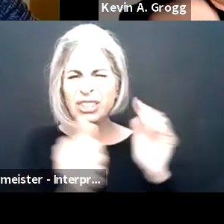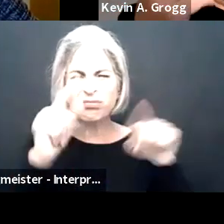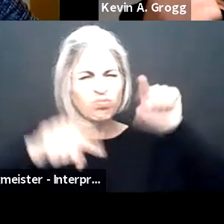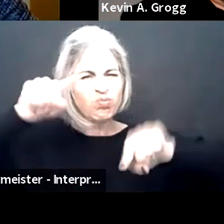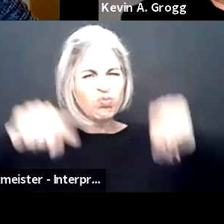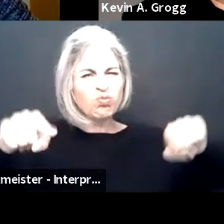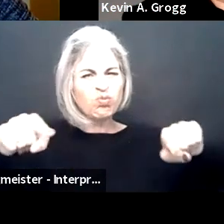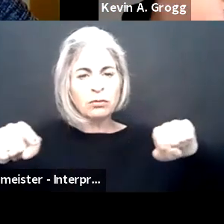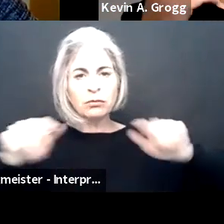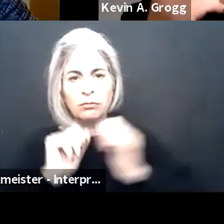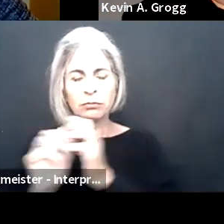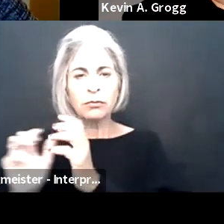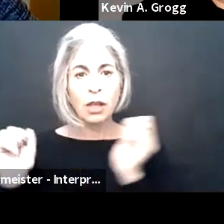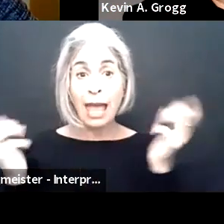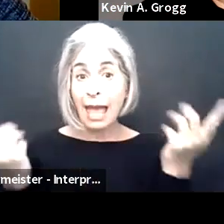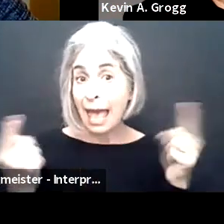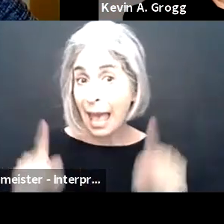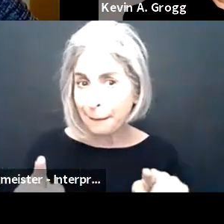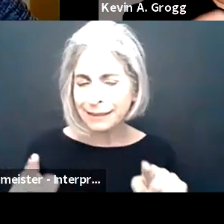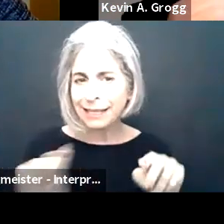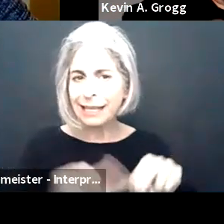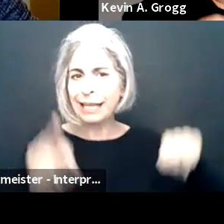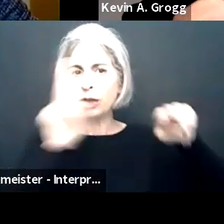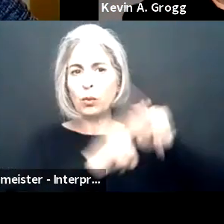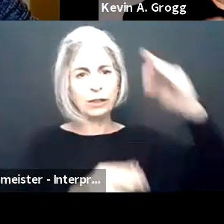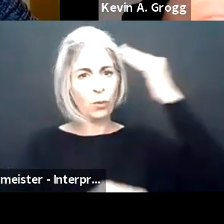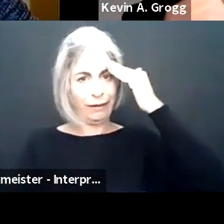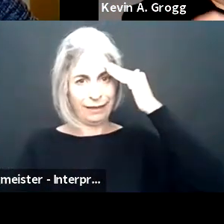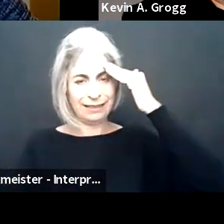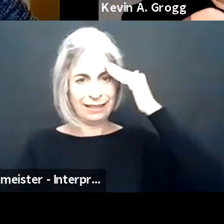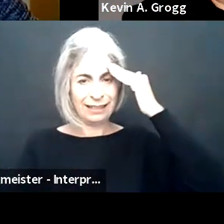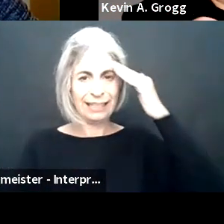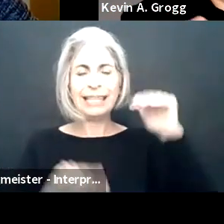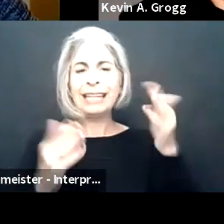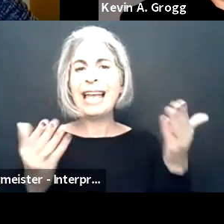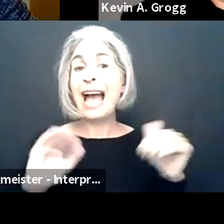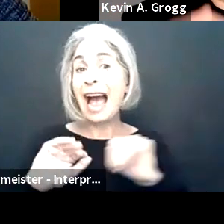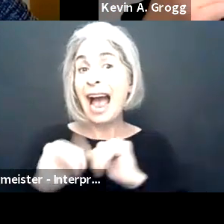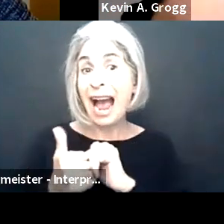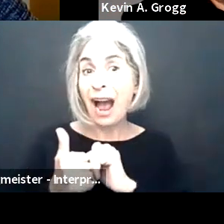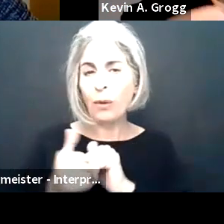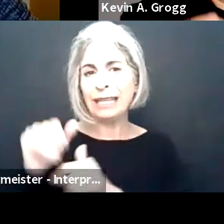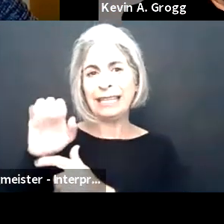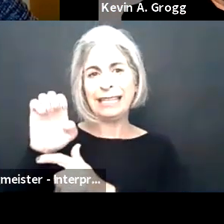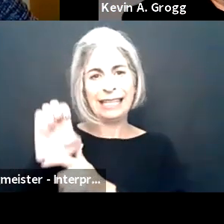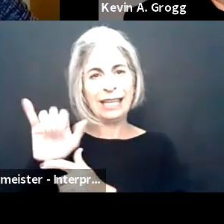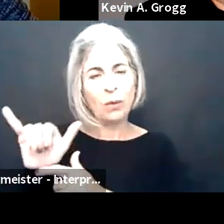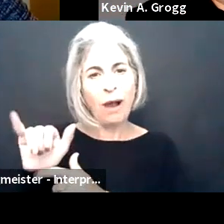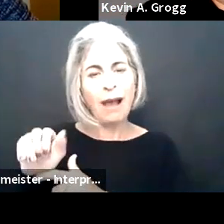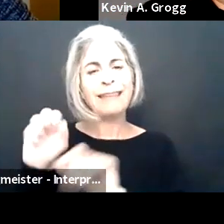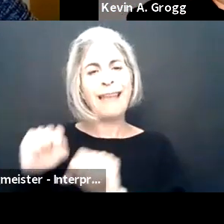Whether it's tech, whether it's the softer skills or such, we try to bring all of that together. But it comes down to increasing awareness.